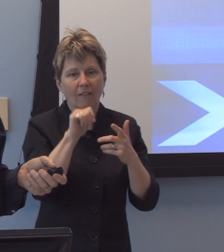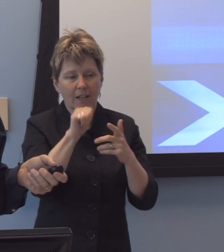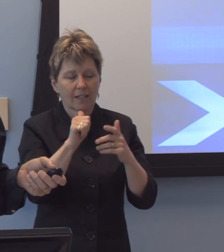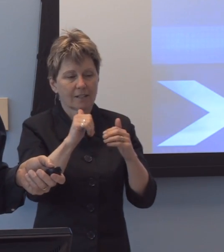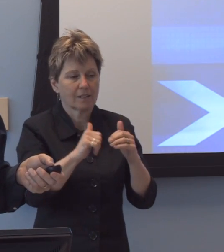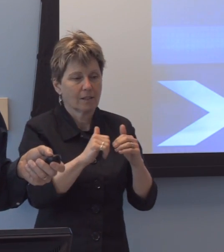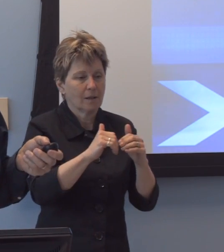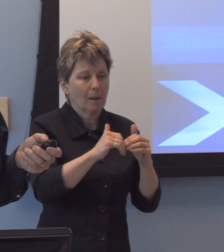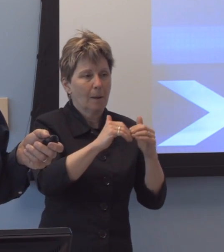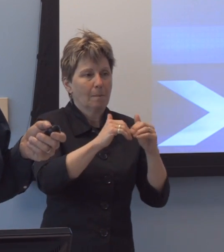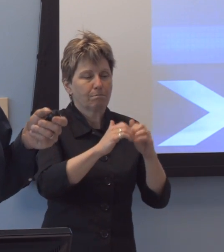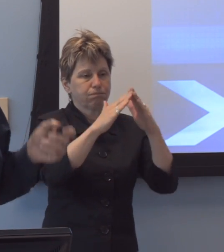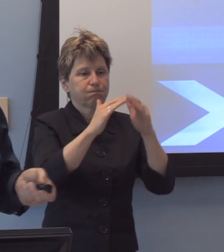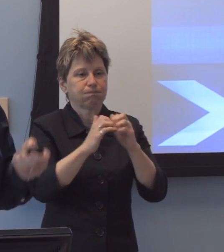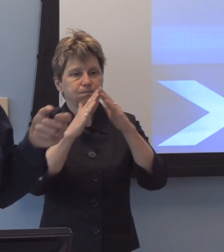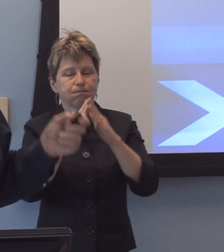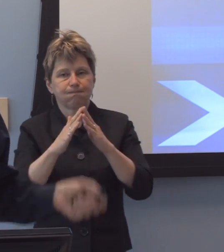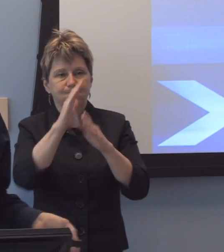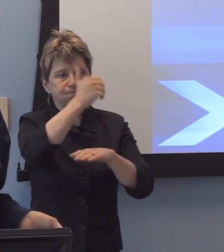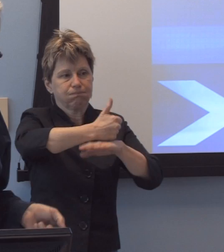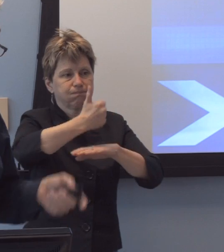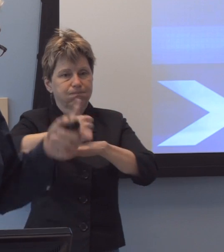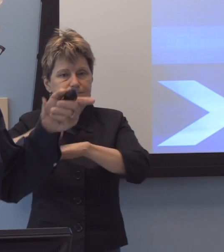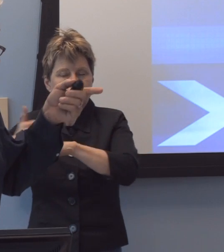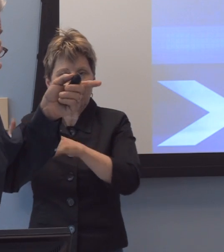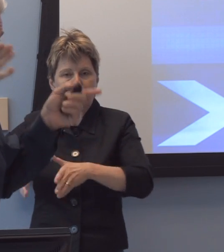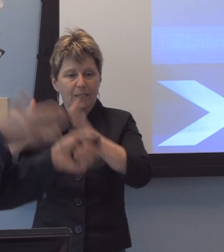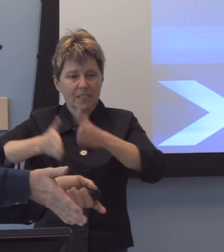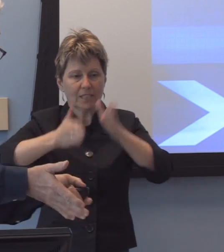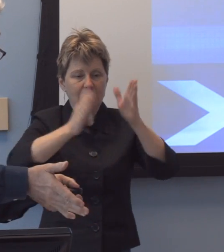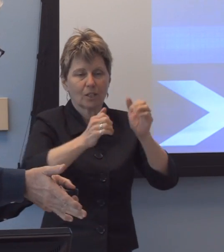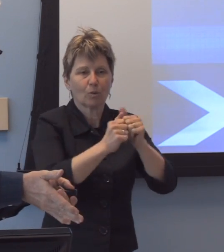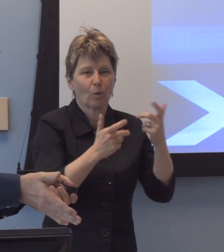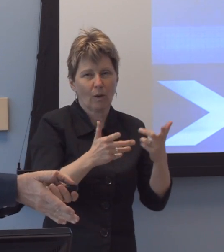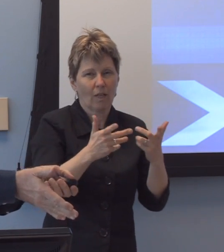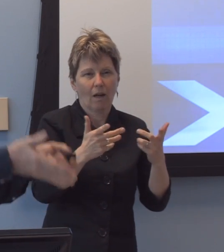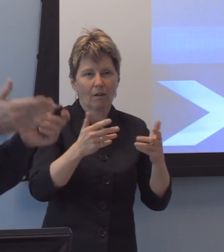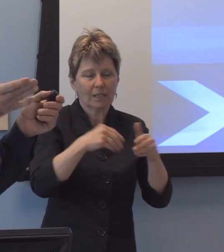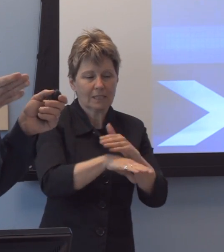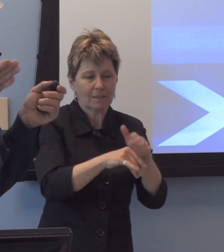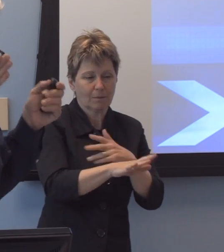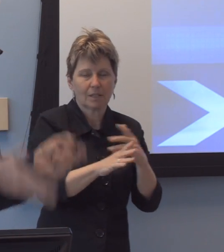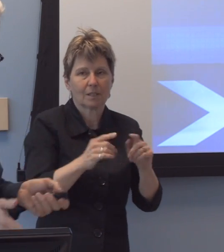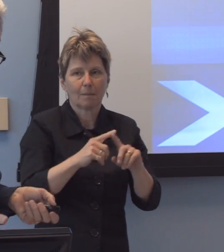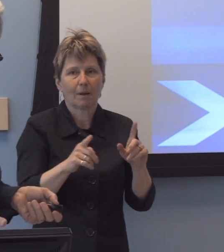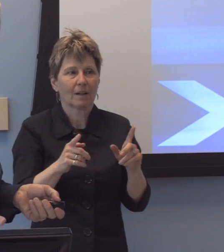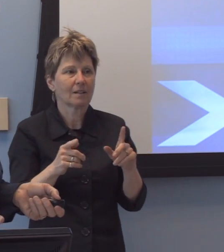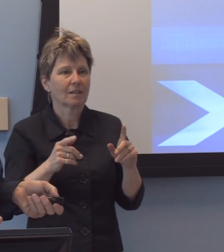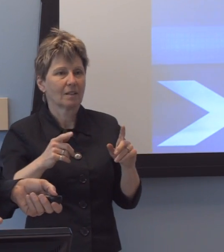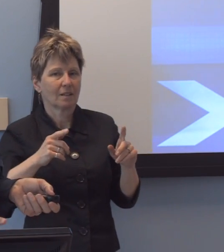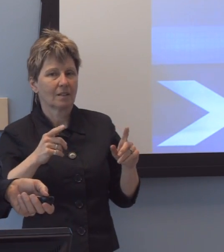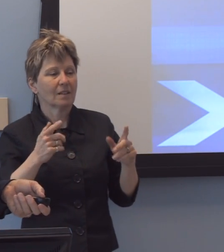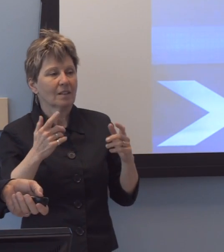Today, millions of web pages on this campus alone can be promulgated in hardly any time whatsoever.